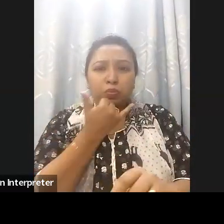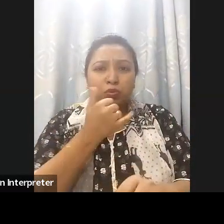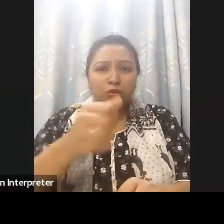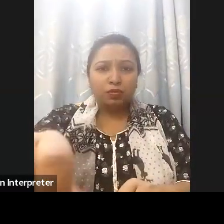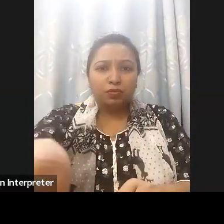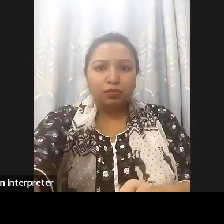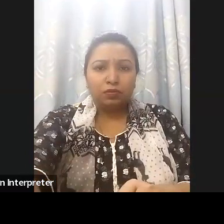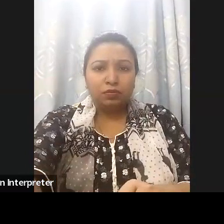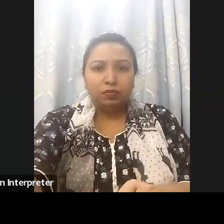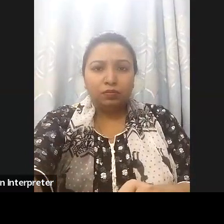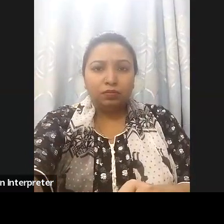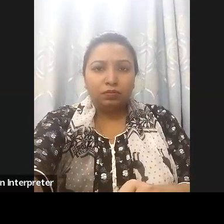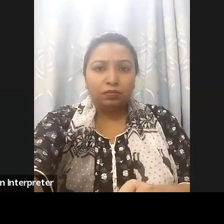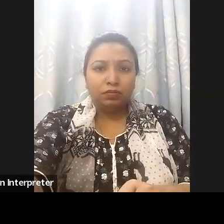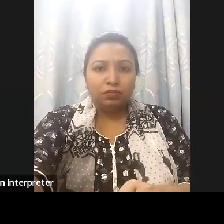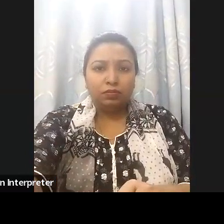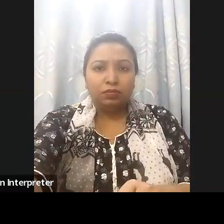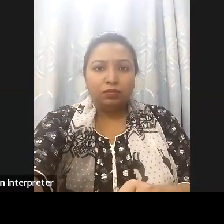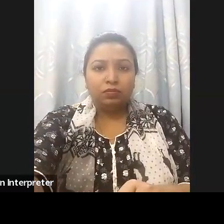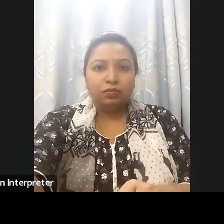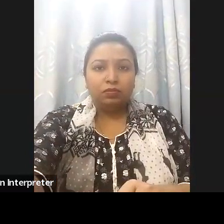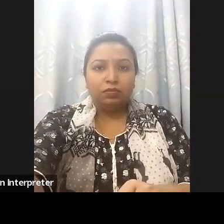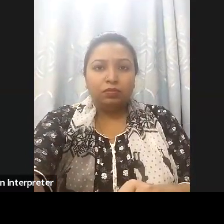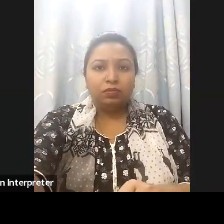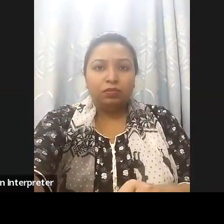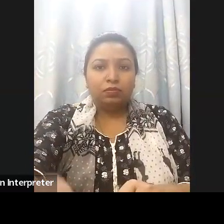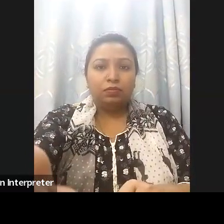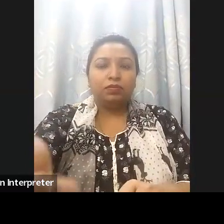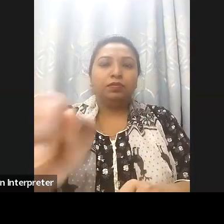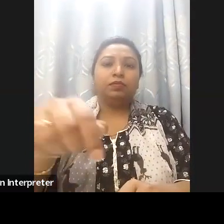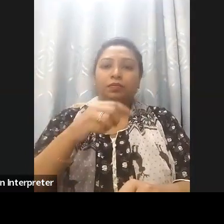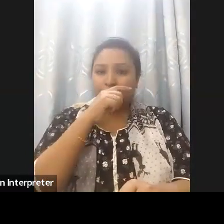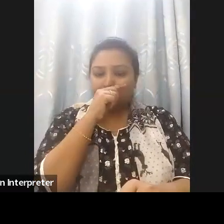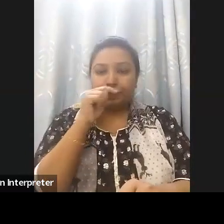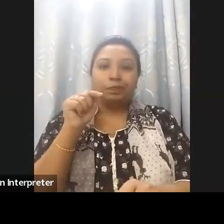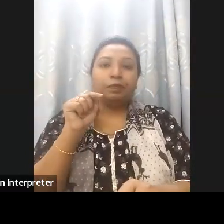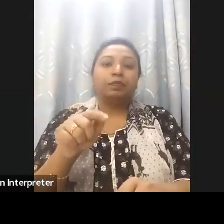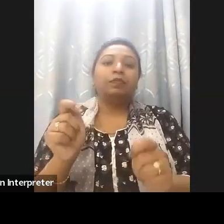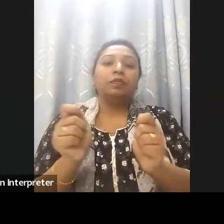experiences. Realizing the rights of person with the disability is crucial to fulfilling the core